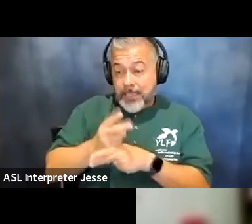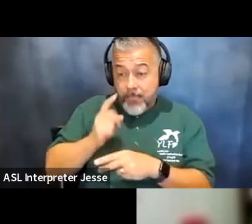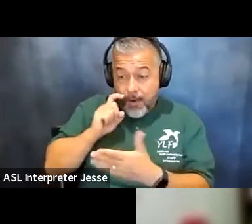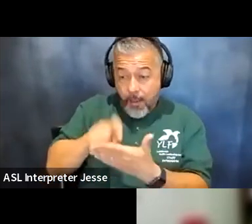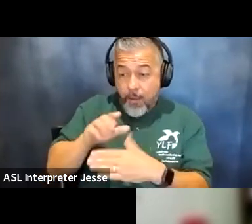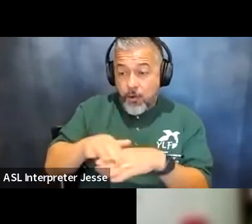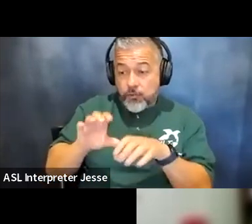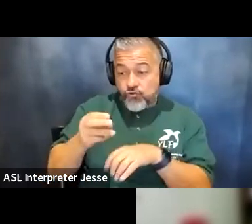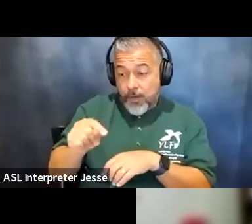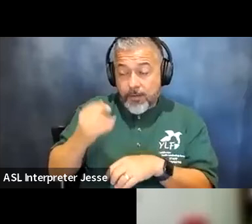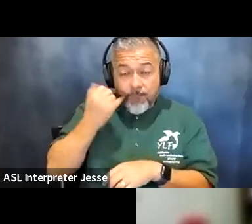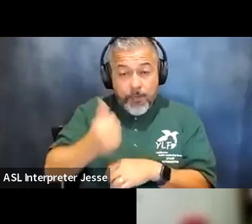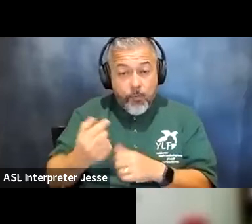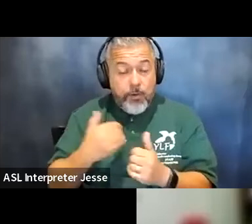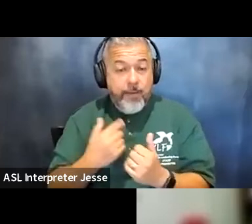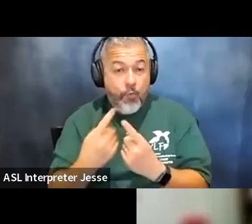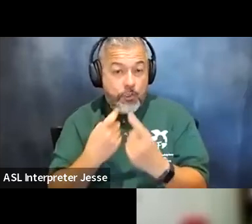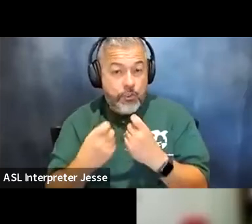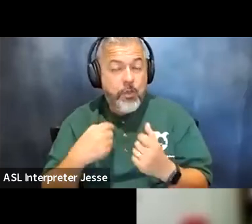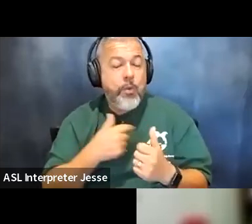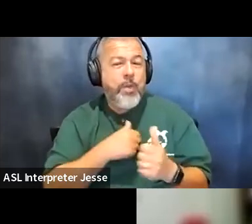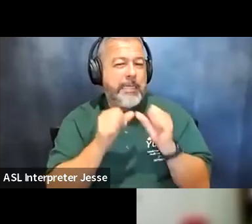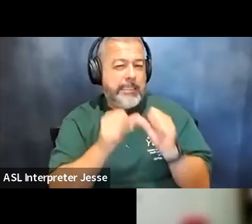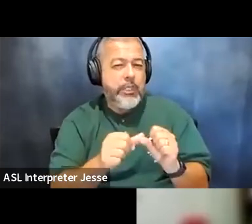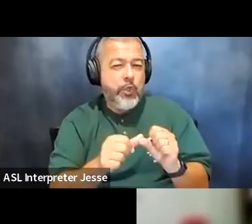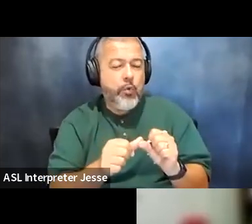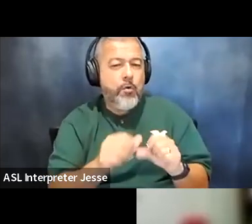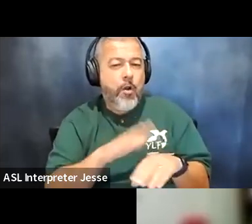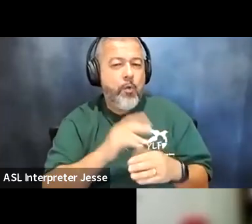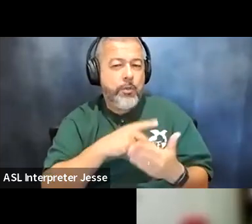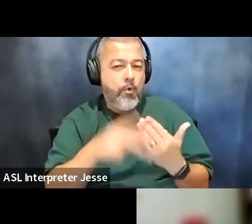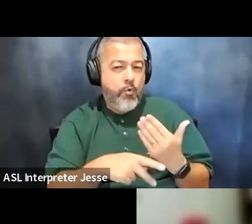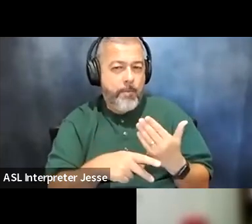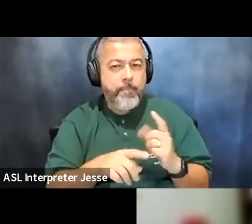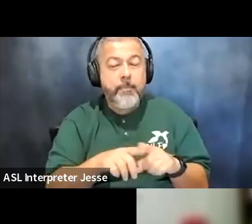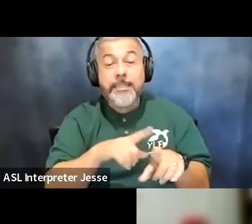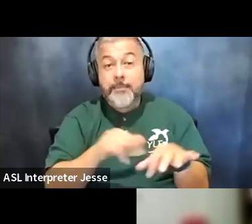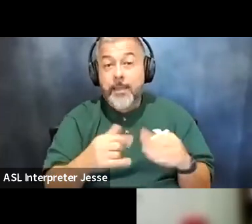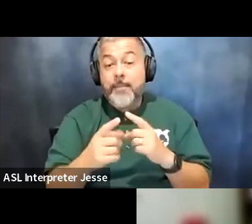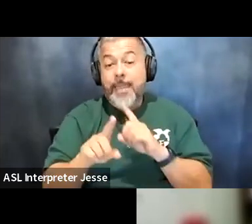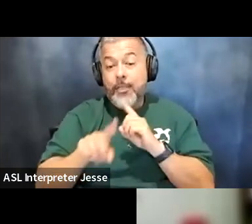um that way we can kind of keep continue on but also answer any questions that that participants